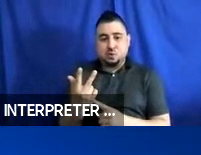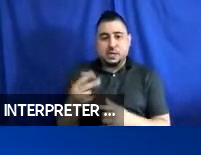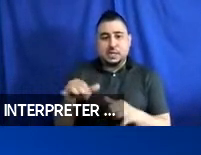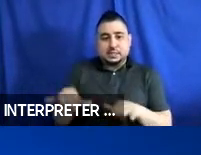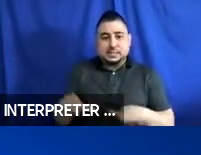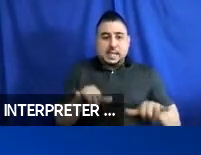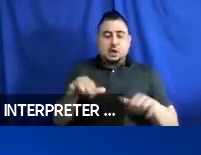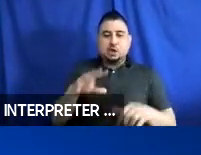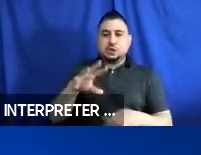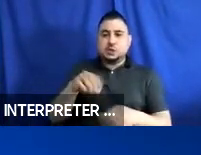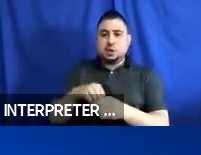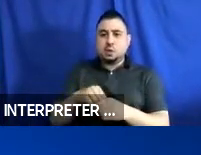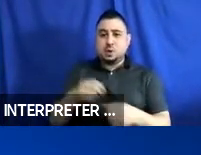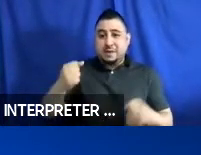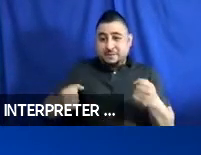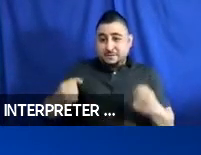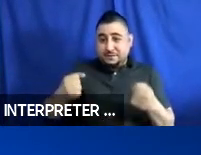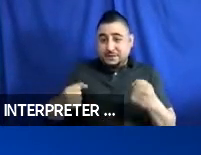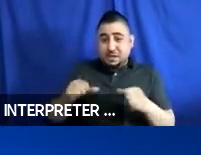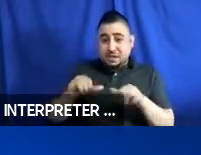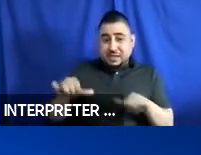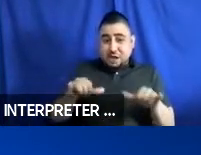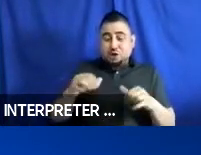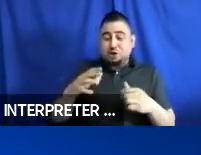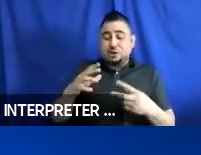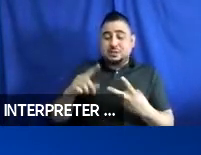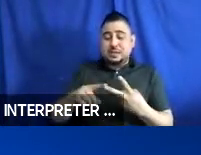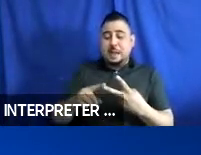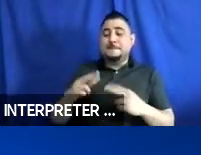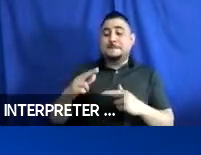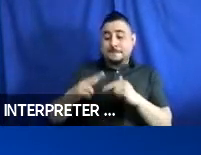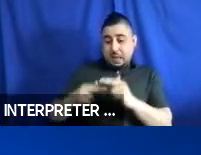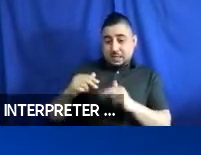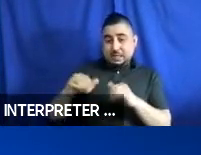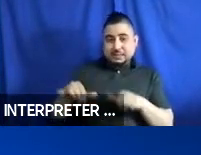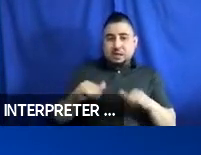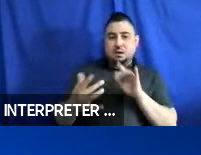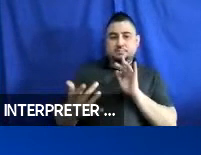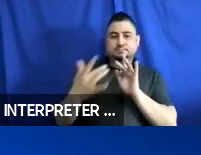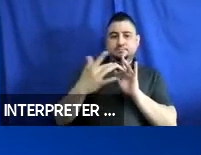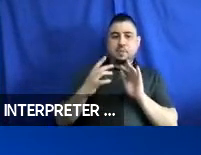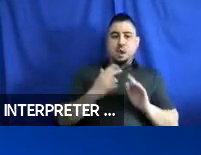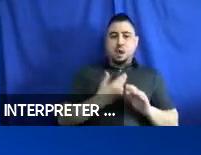including the vehicle standards and building standards, you can reach us at the phone numbers